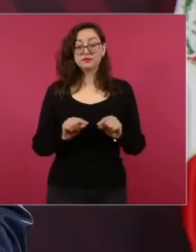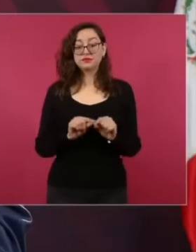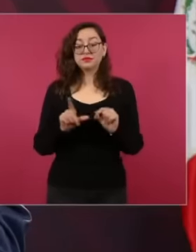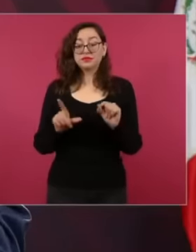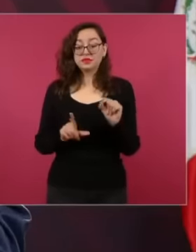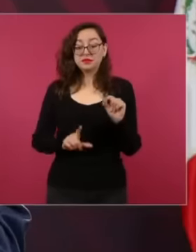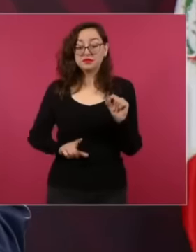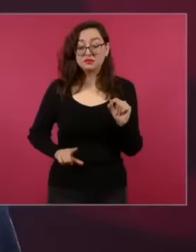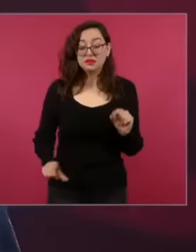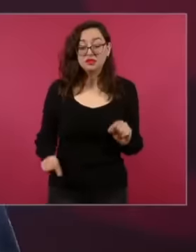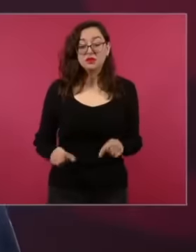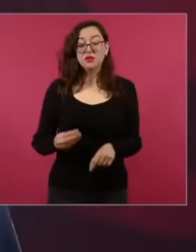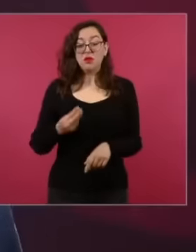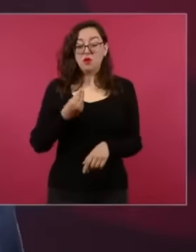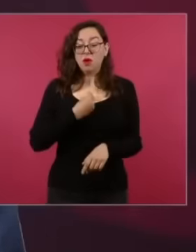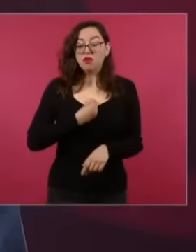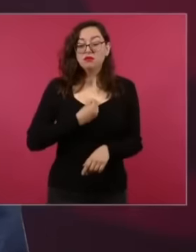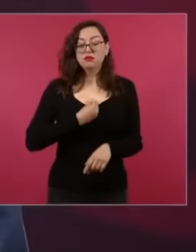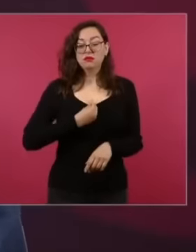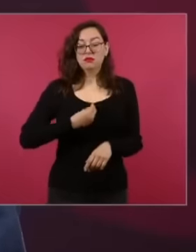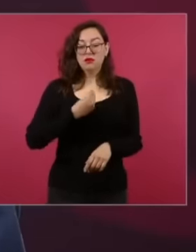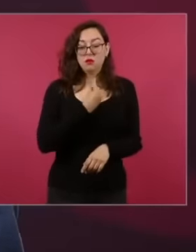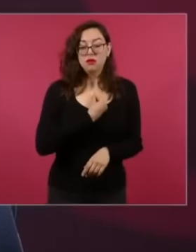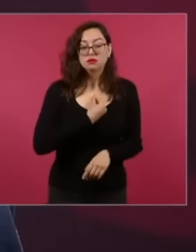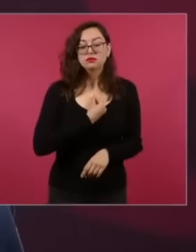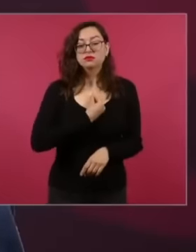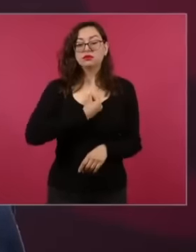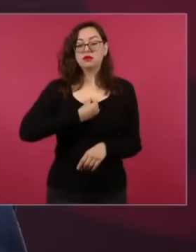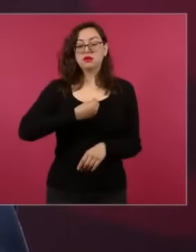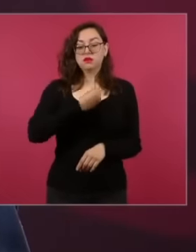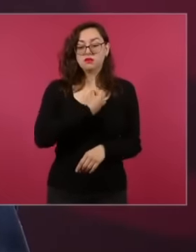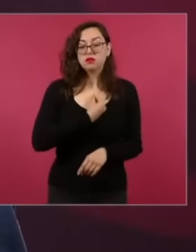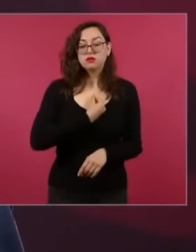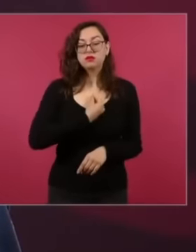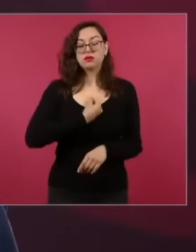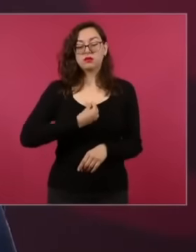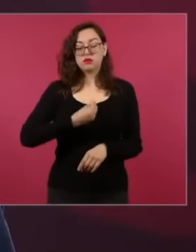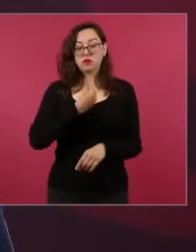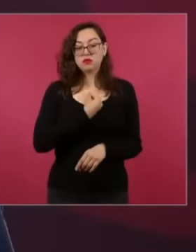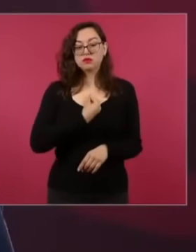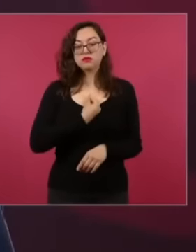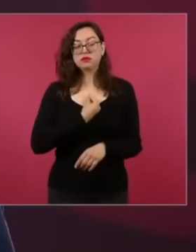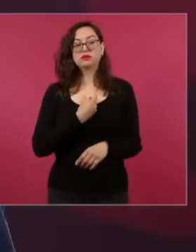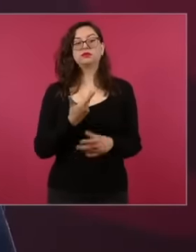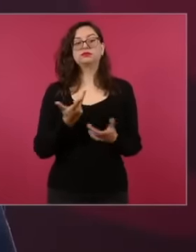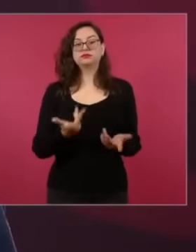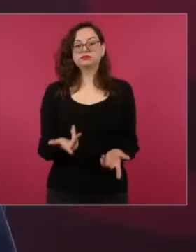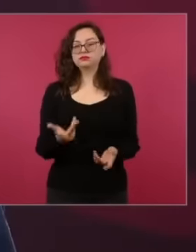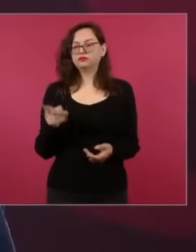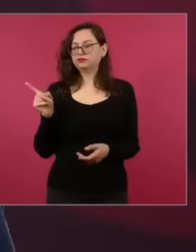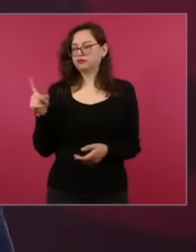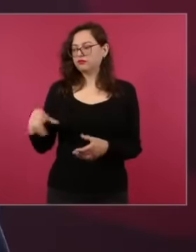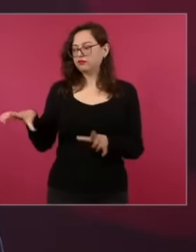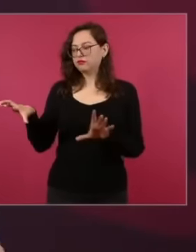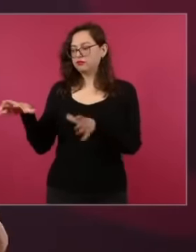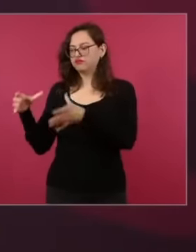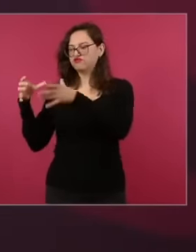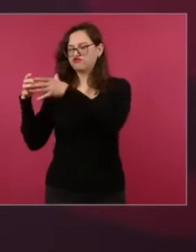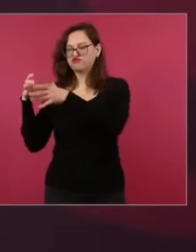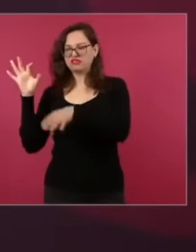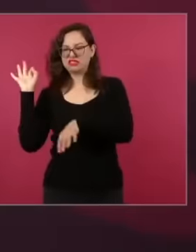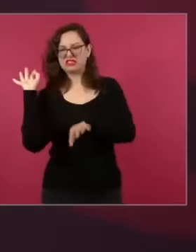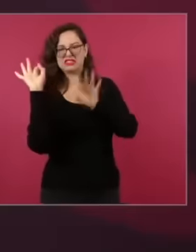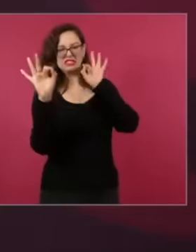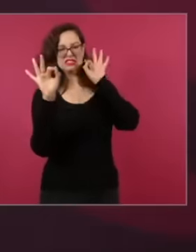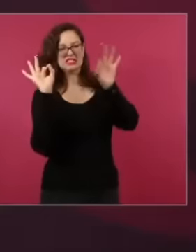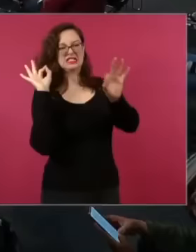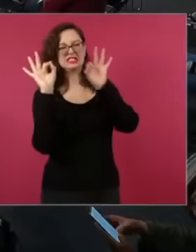the one who didn't get infected because they were trying